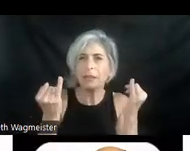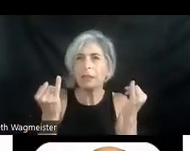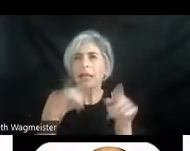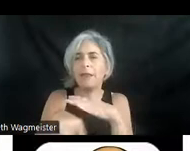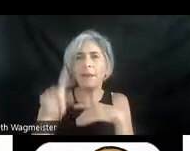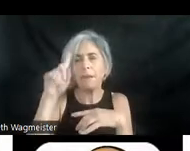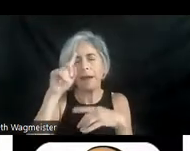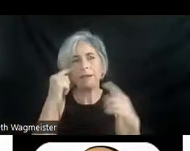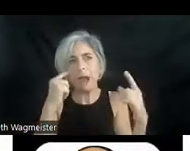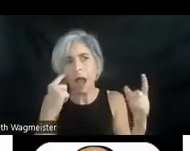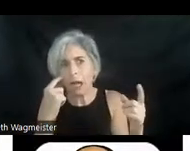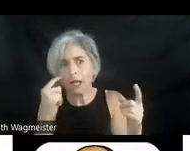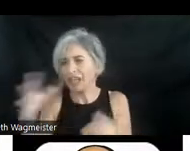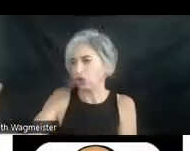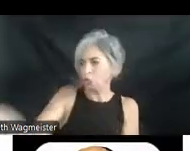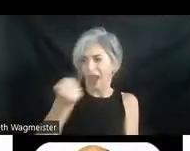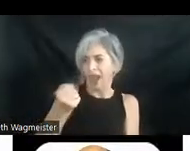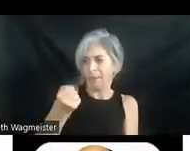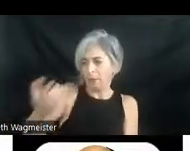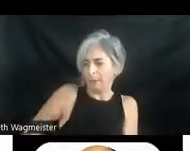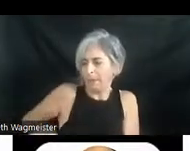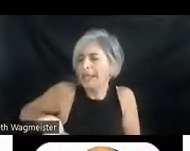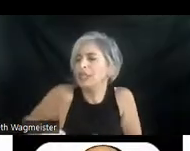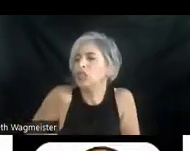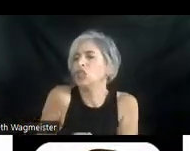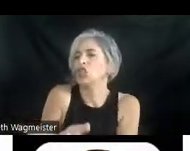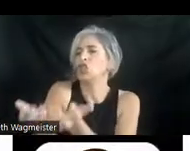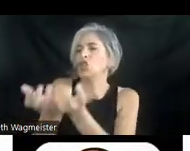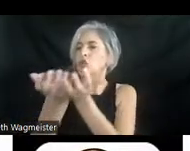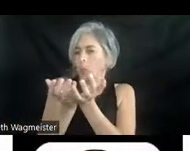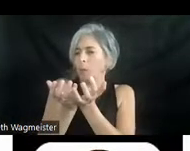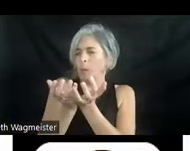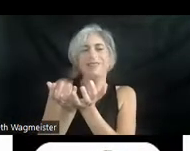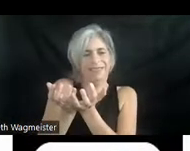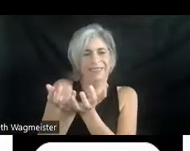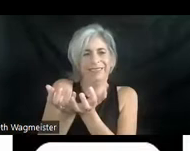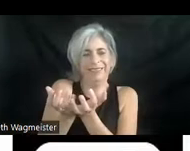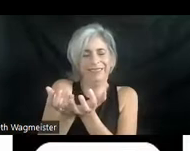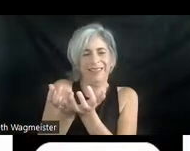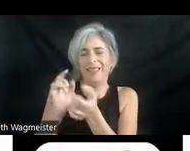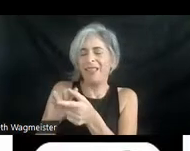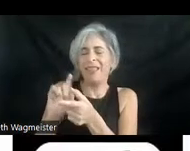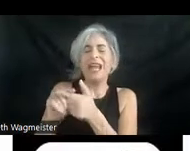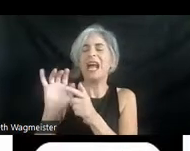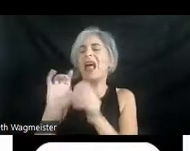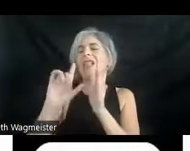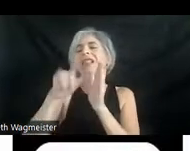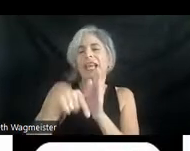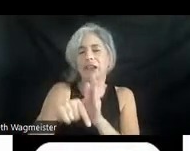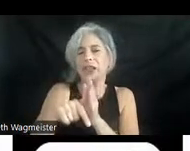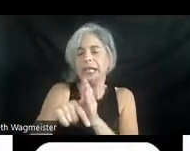just grab it. He doesn't pick it up. He scoops it. Then little later. He taps his finger